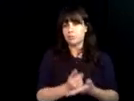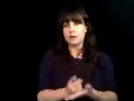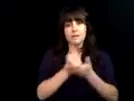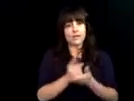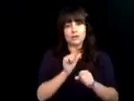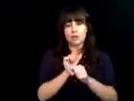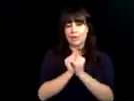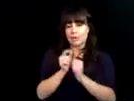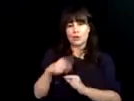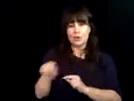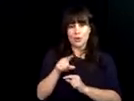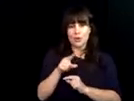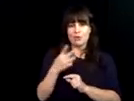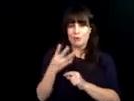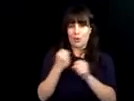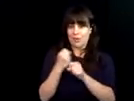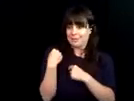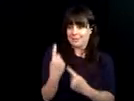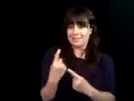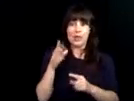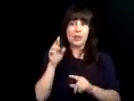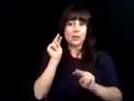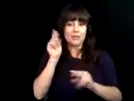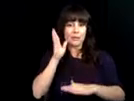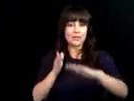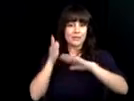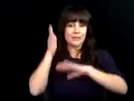Congratulations on celebrating 100 years of service. V